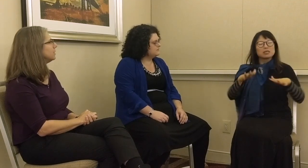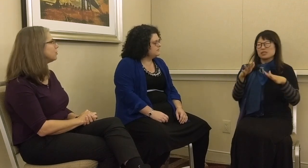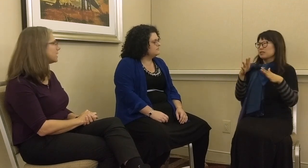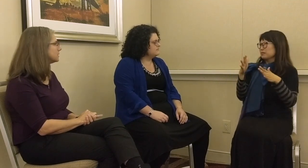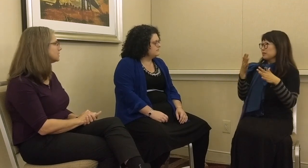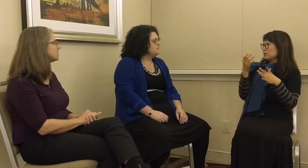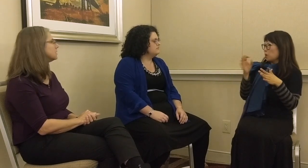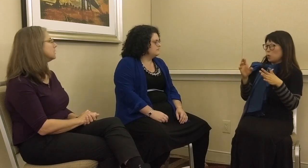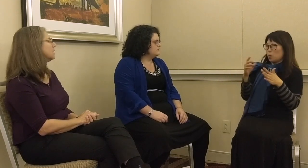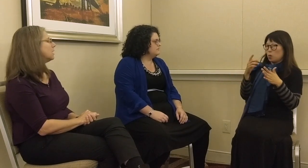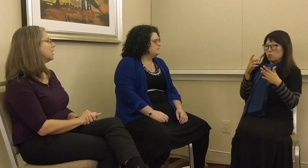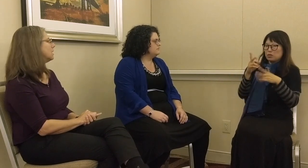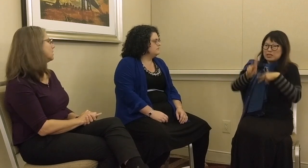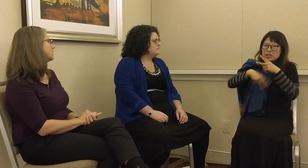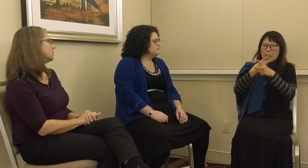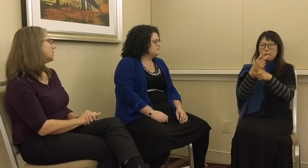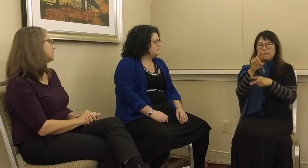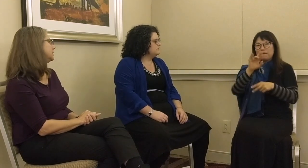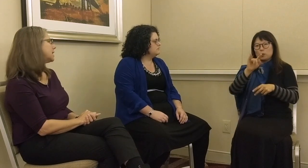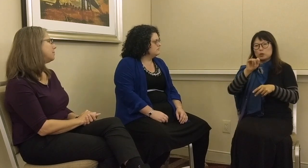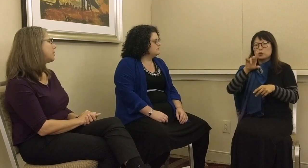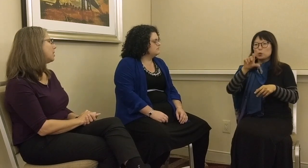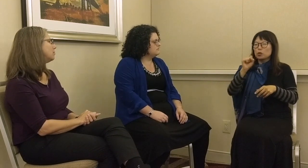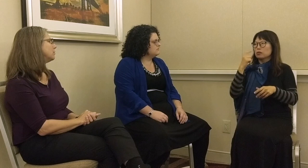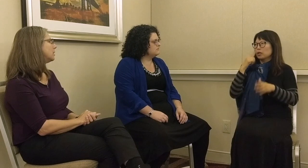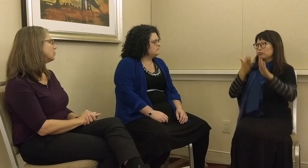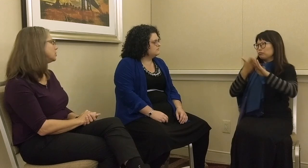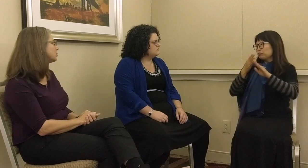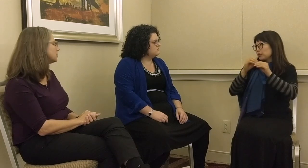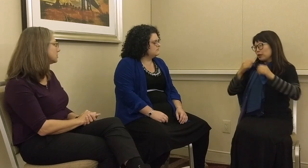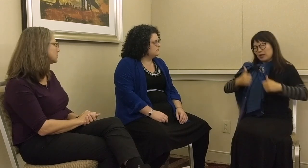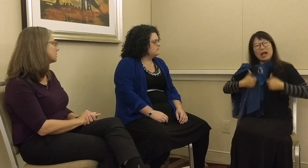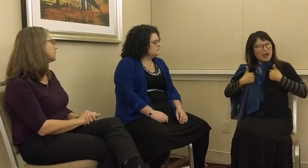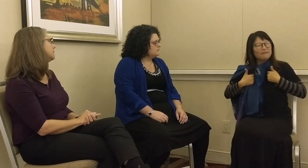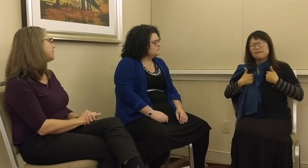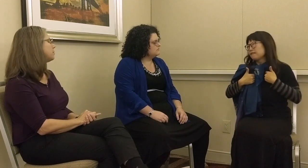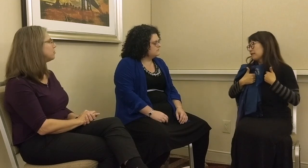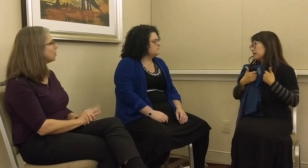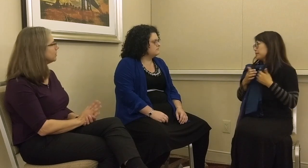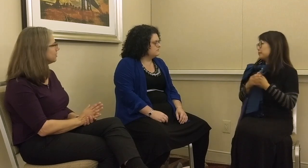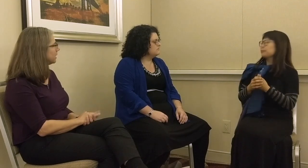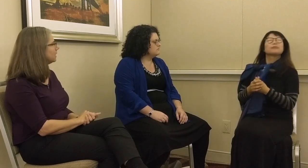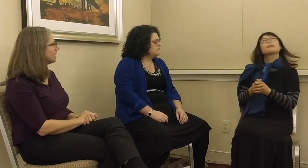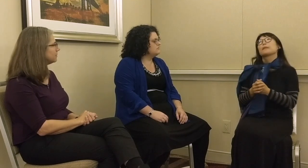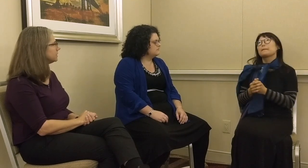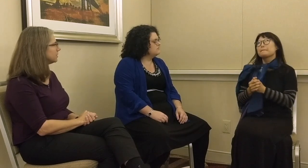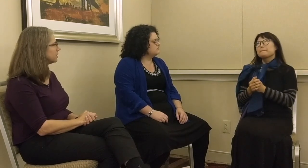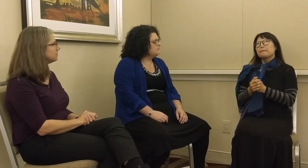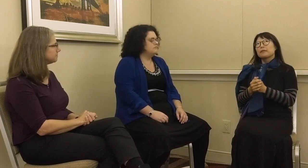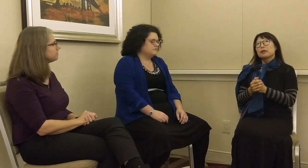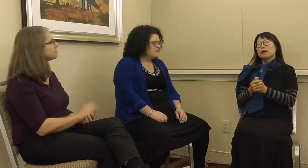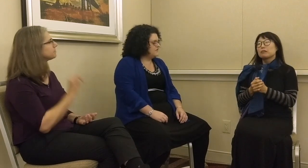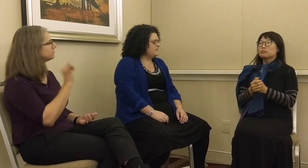they dress, the type of rituals that they perform in their daily life, etc.